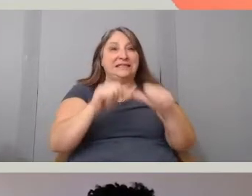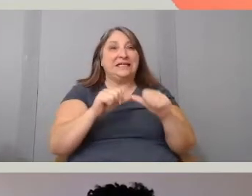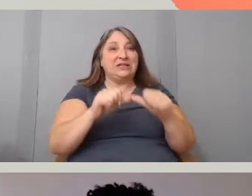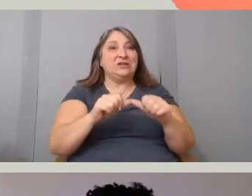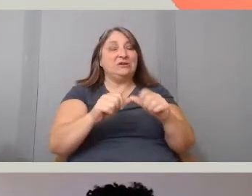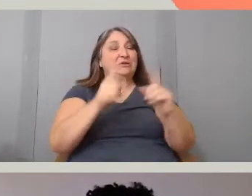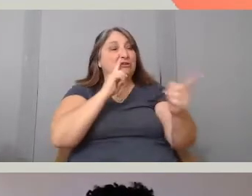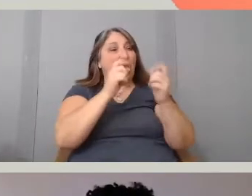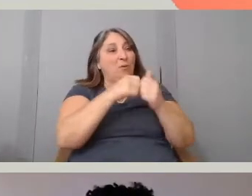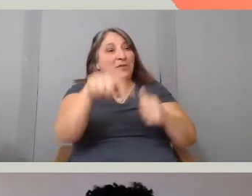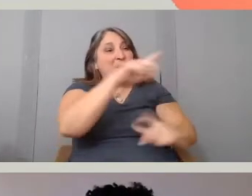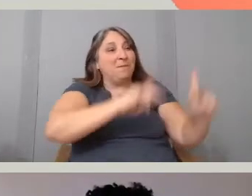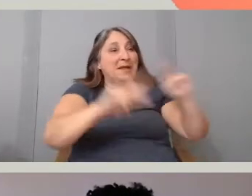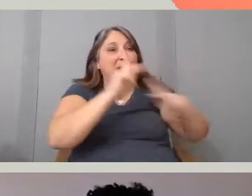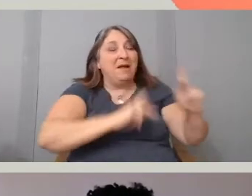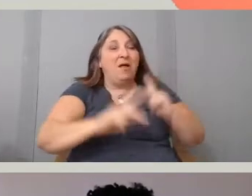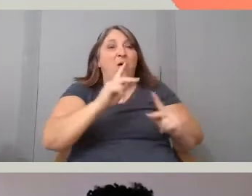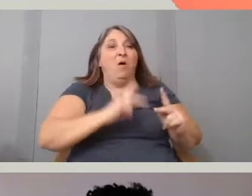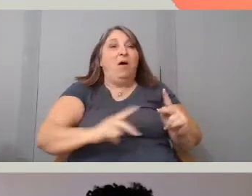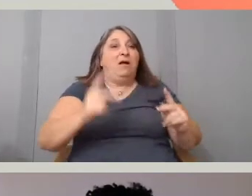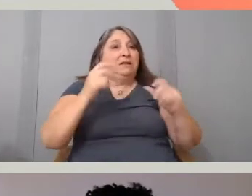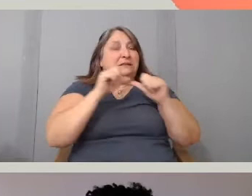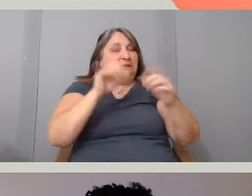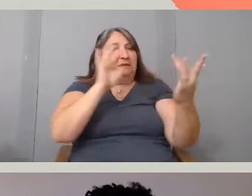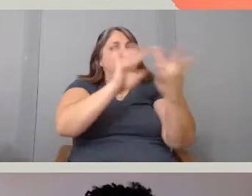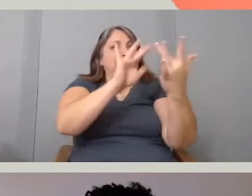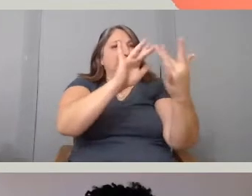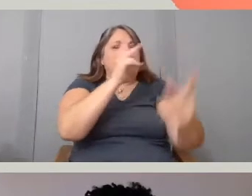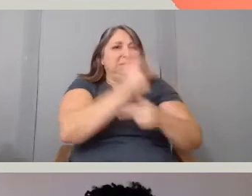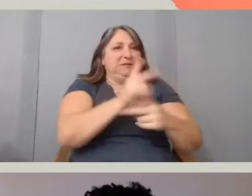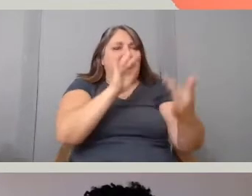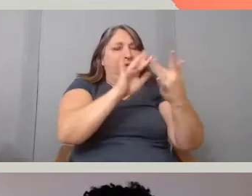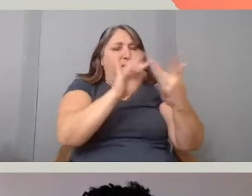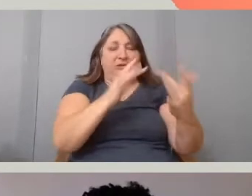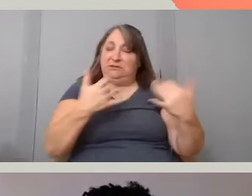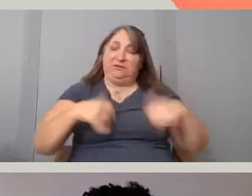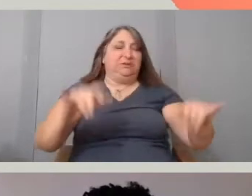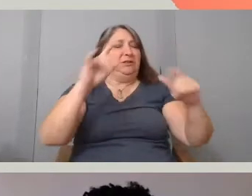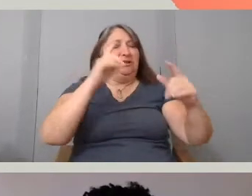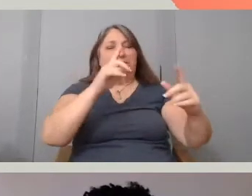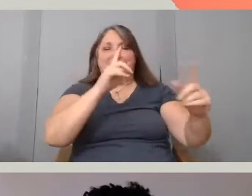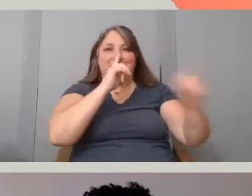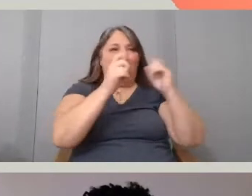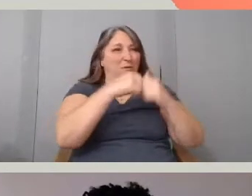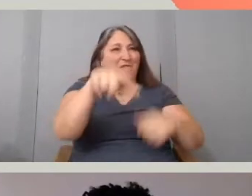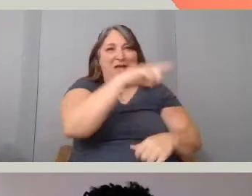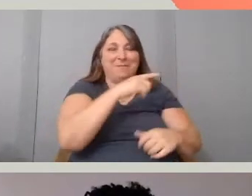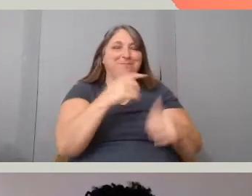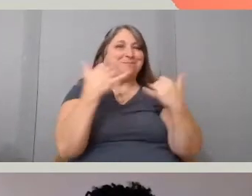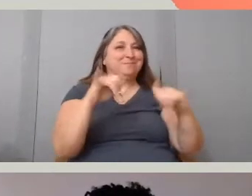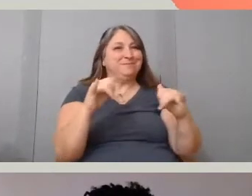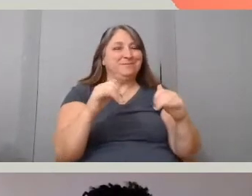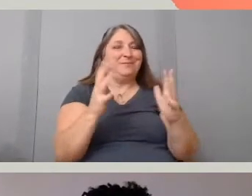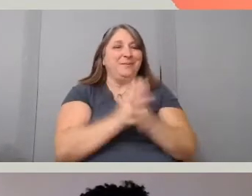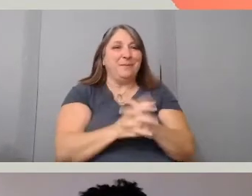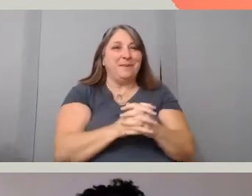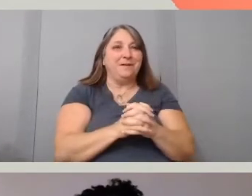I continued talking to, still now I'm still talking to them because when I think, when we talk about trust,